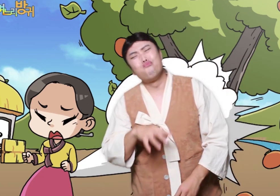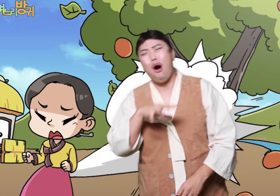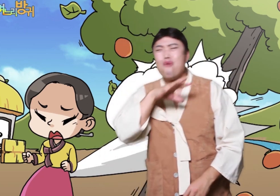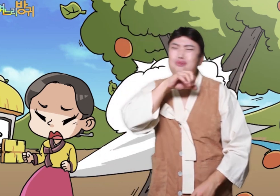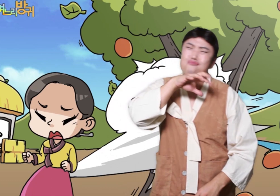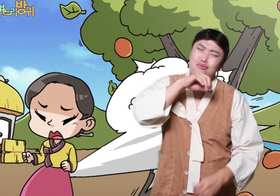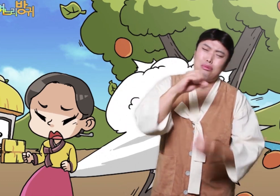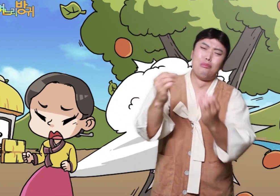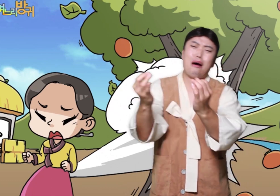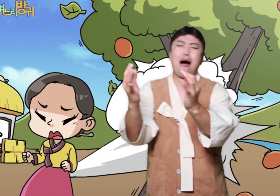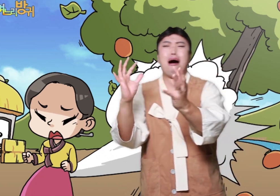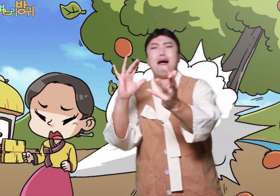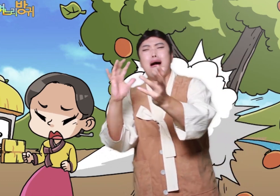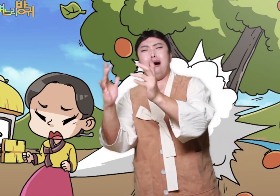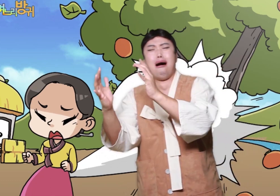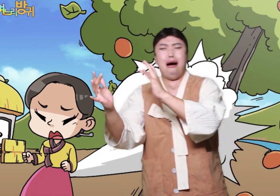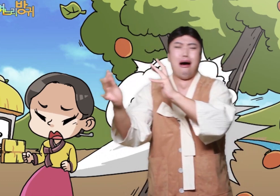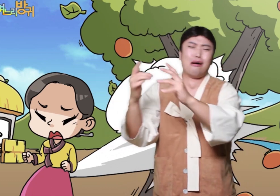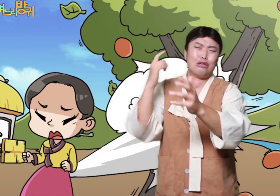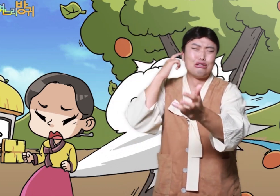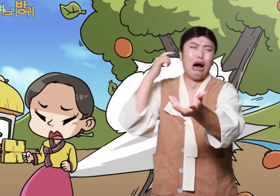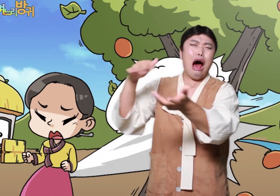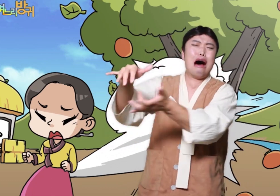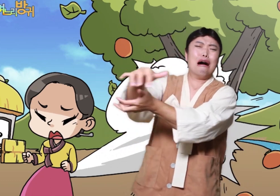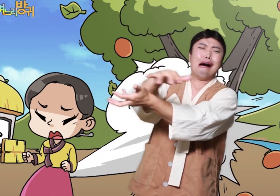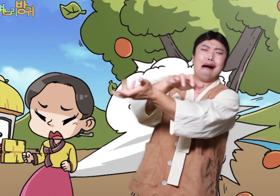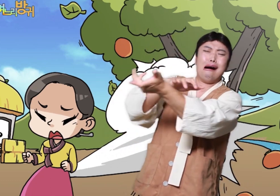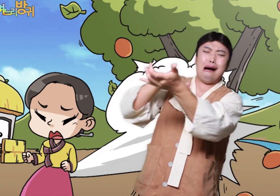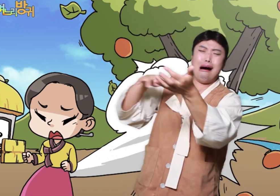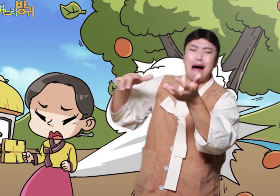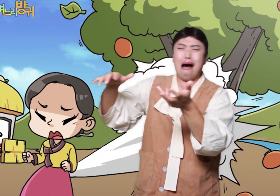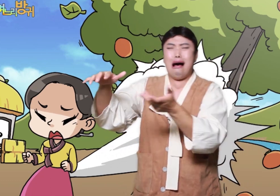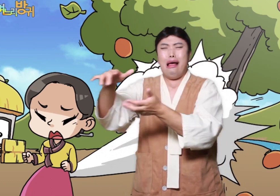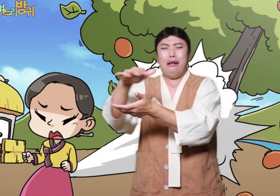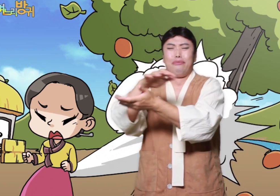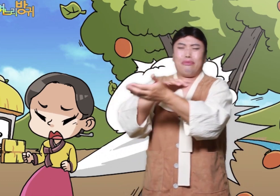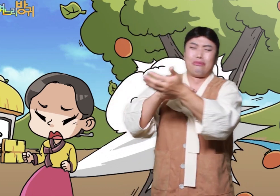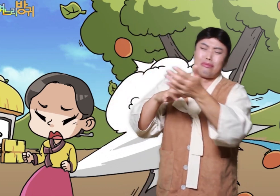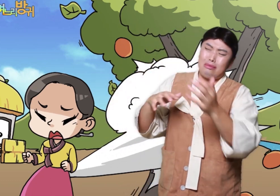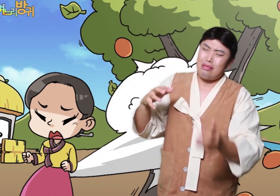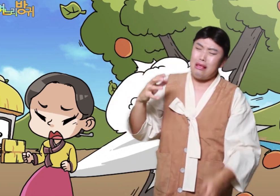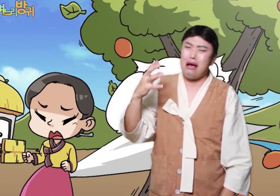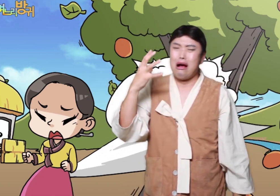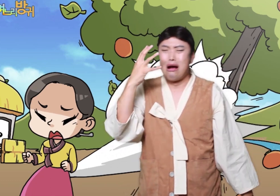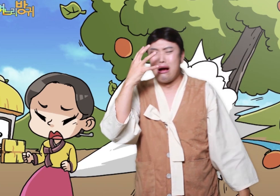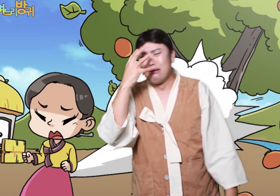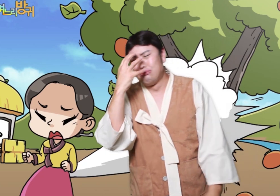"I'll pick you up."